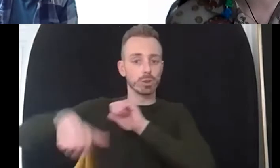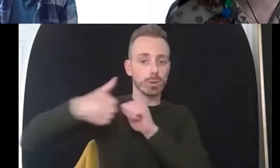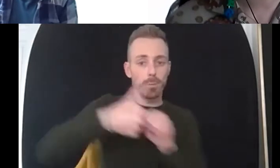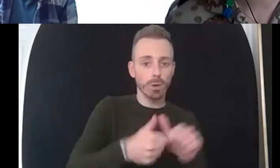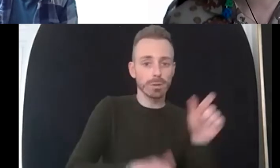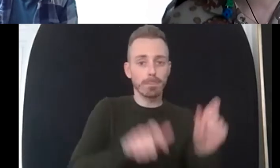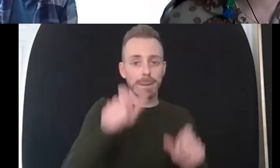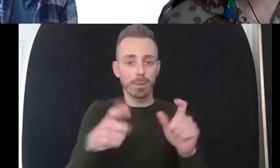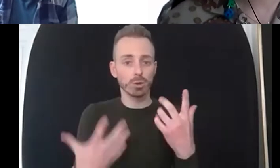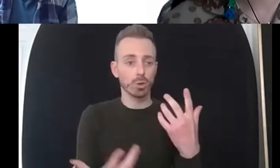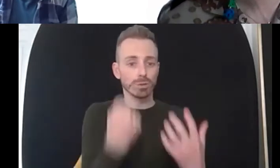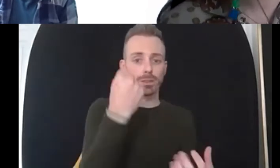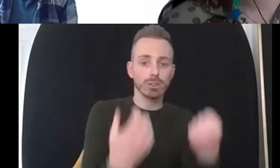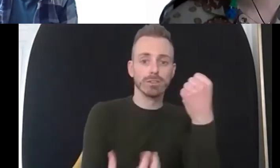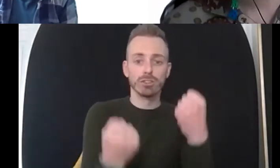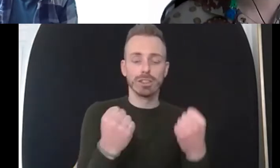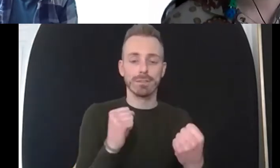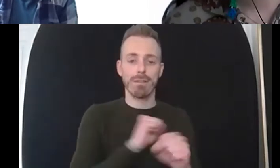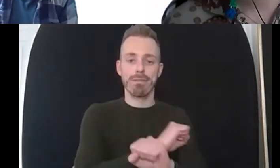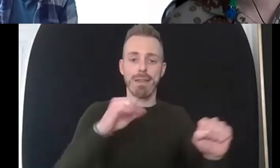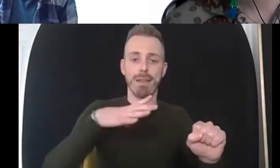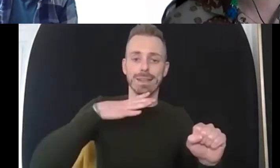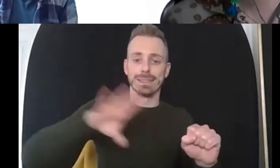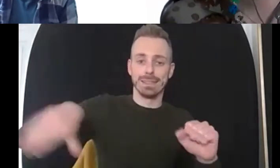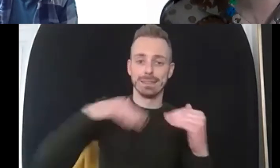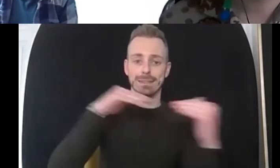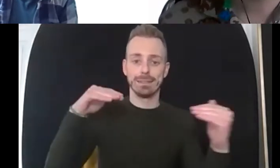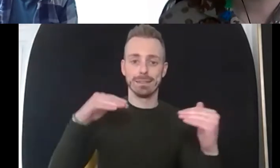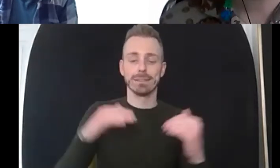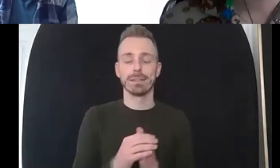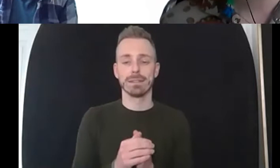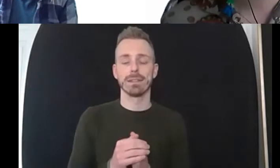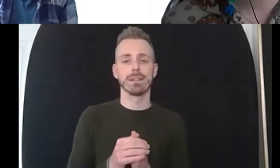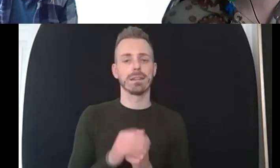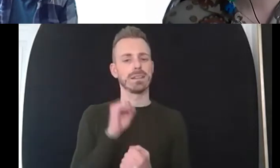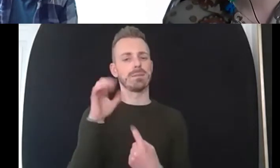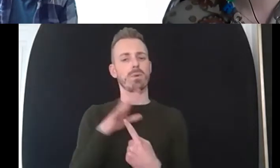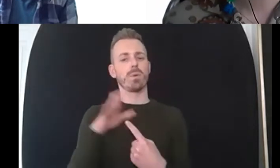community and of course we recognize that that's even more important for lgbtq plus people because